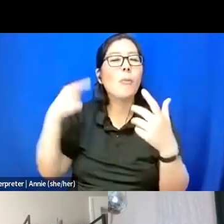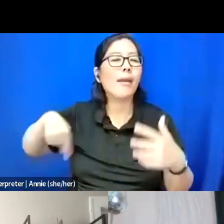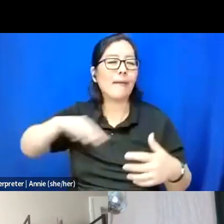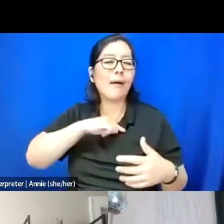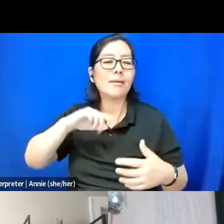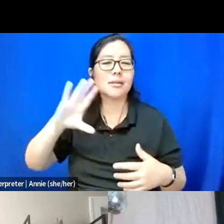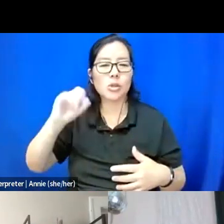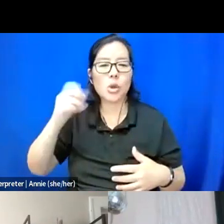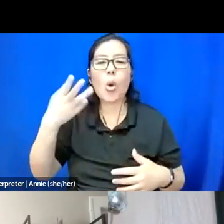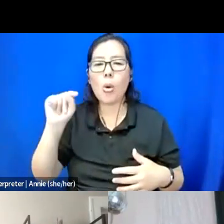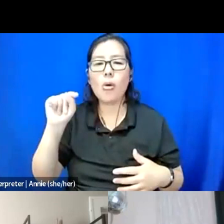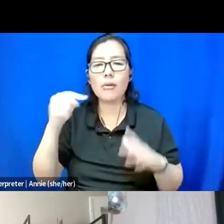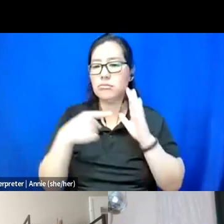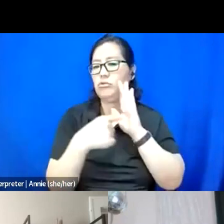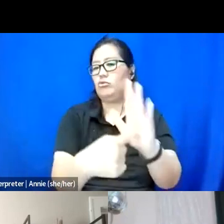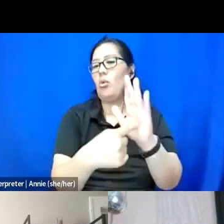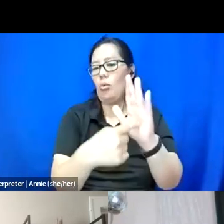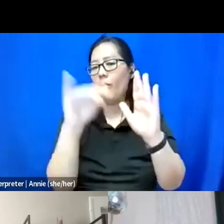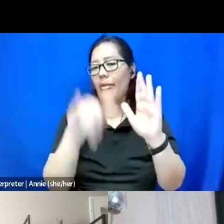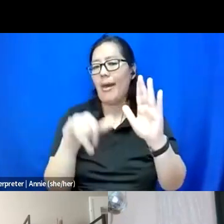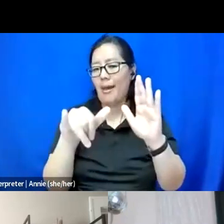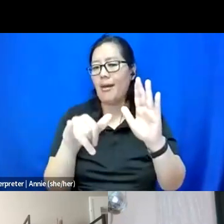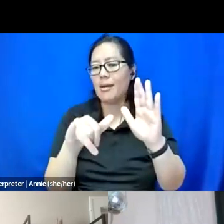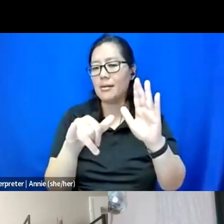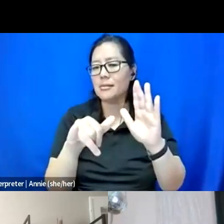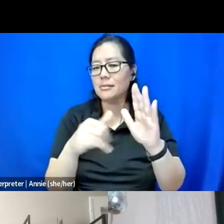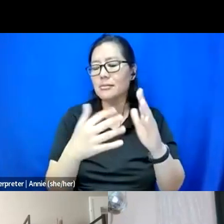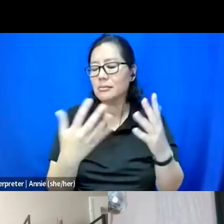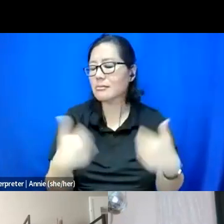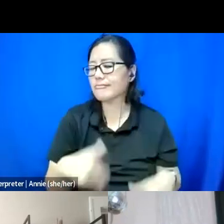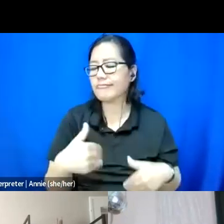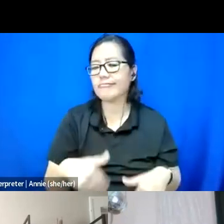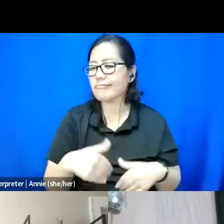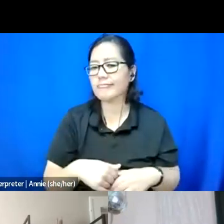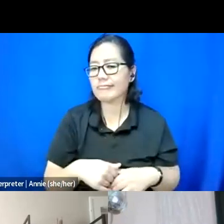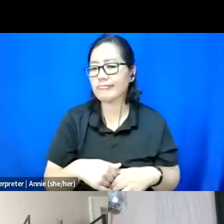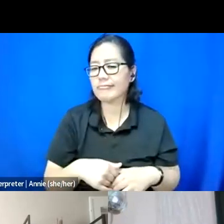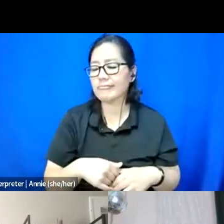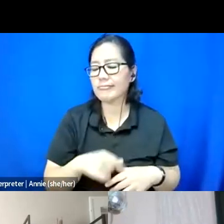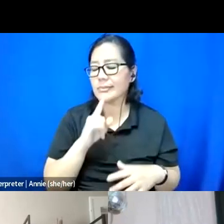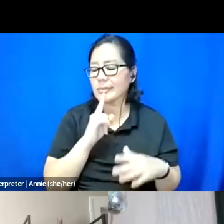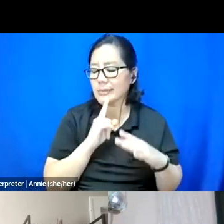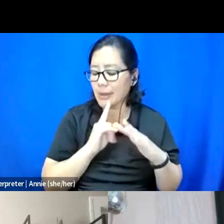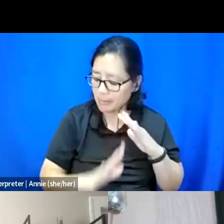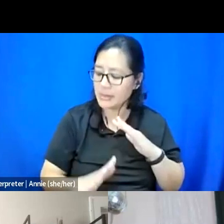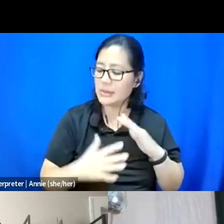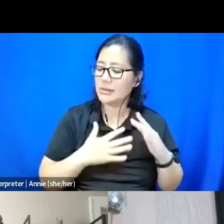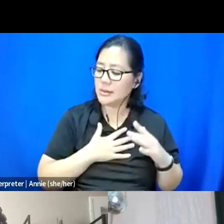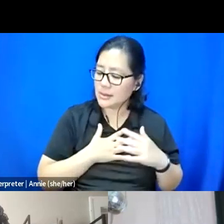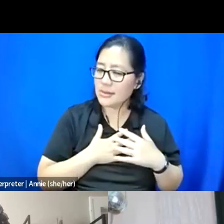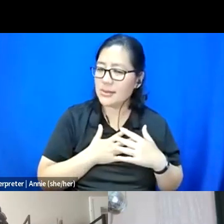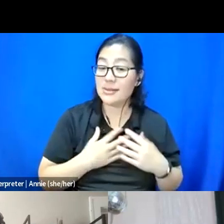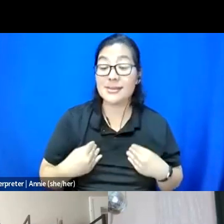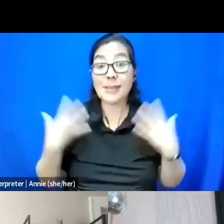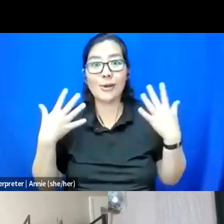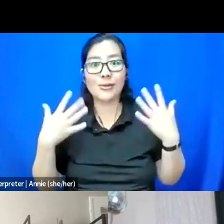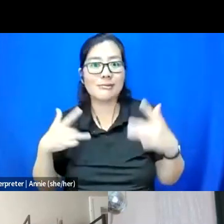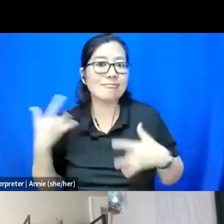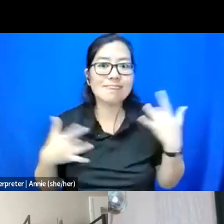that it's just been like it's humbling, it's inspiring and exciting.